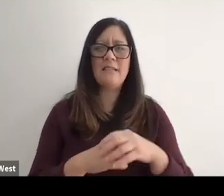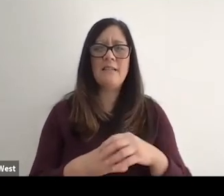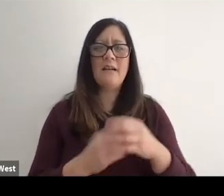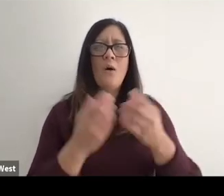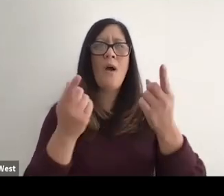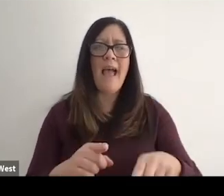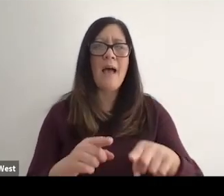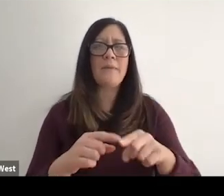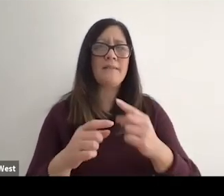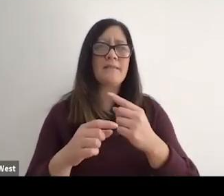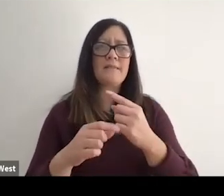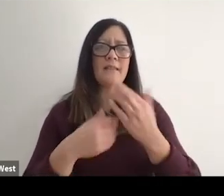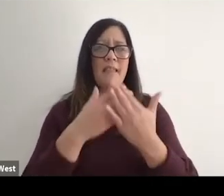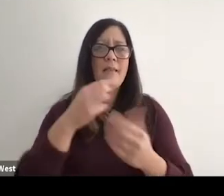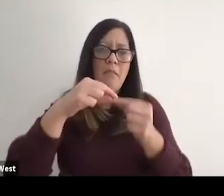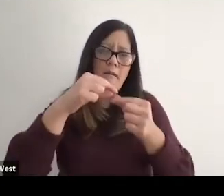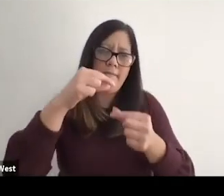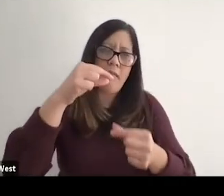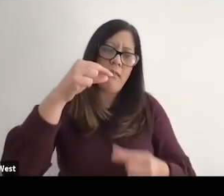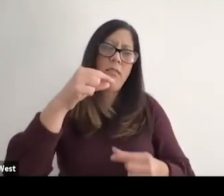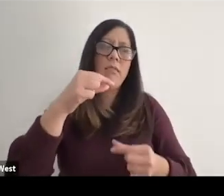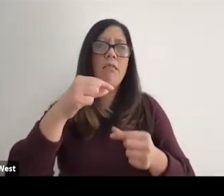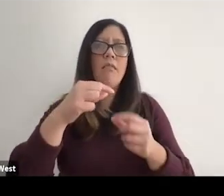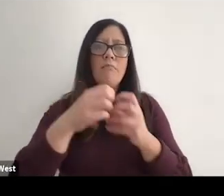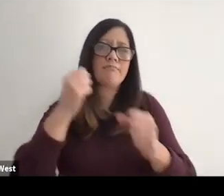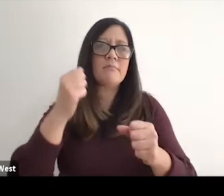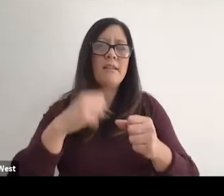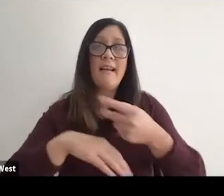the popliteal artery behind the kneecap. And as I lay there on the ground,